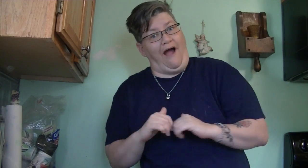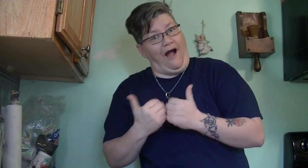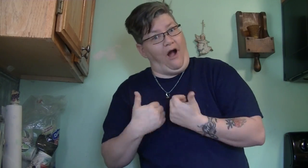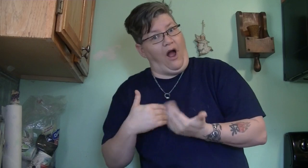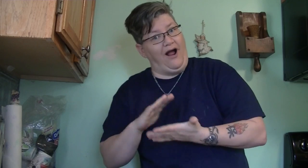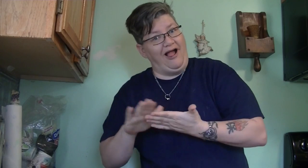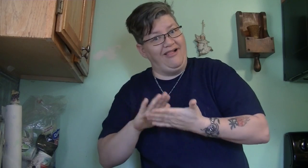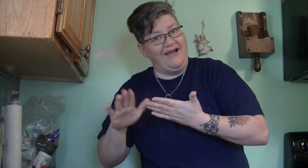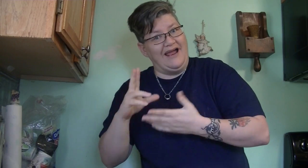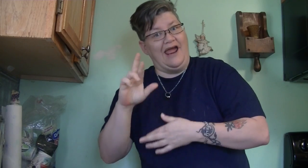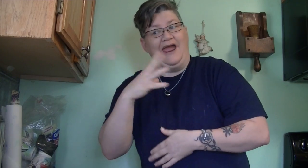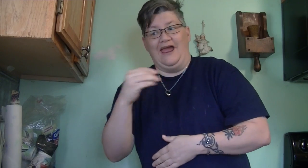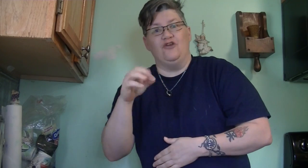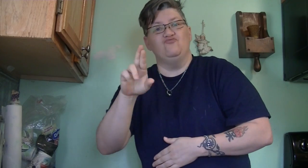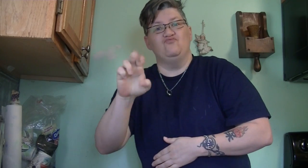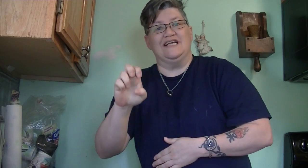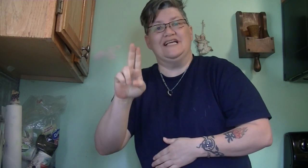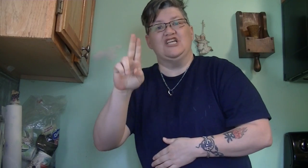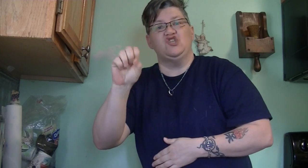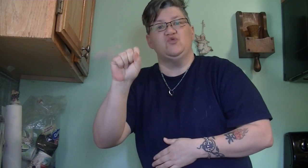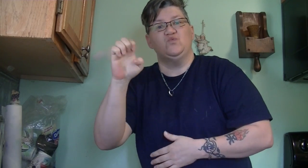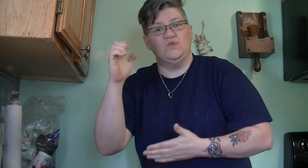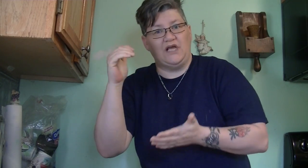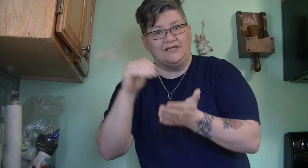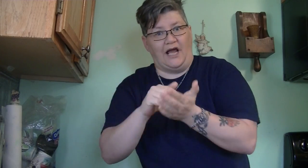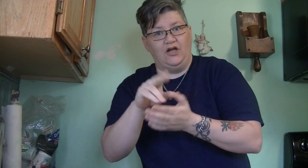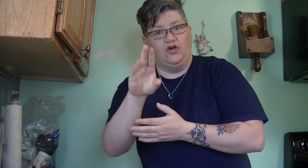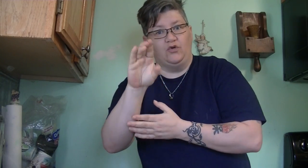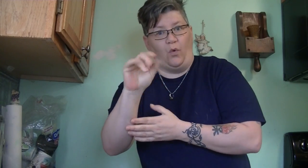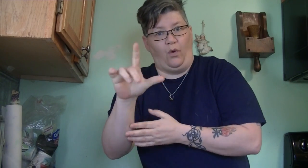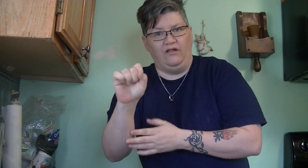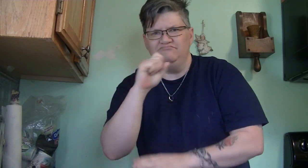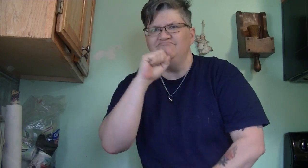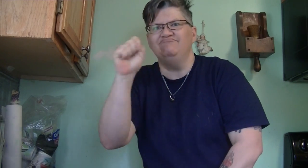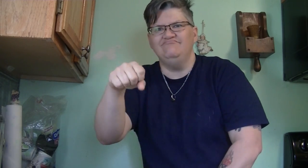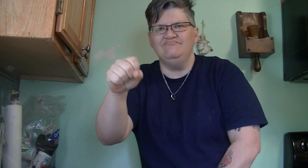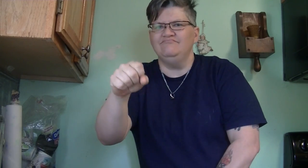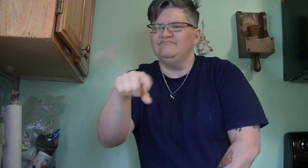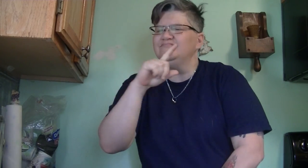I clean and reuse again..the coils...yep..